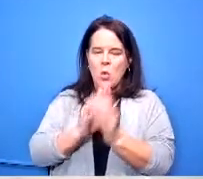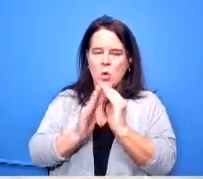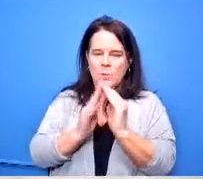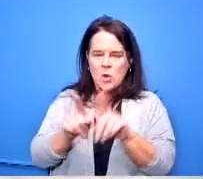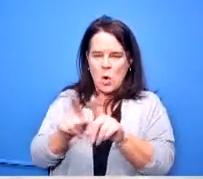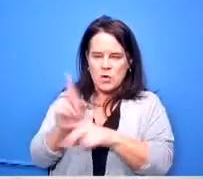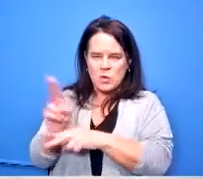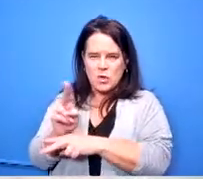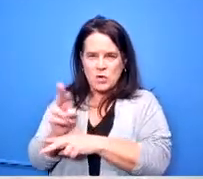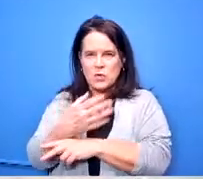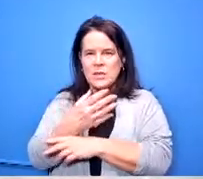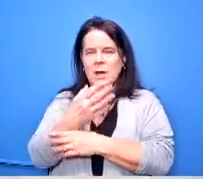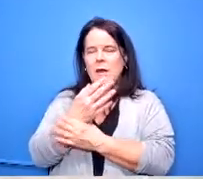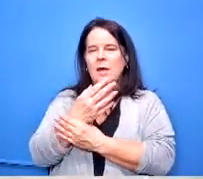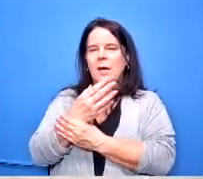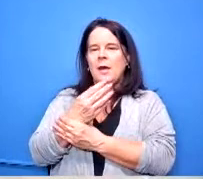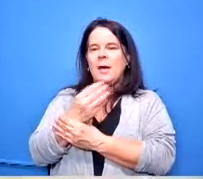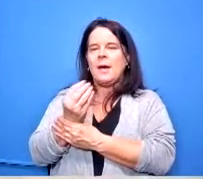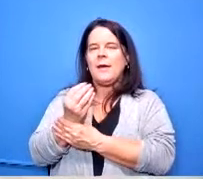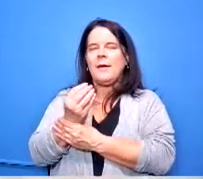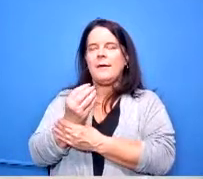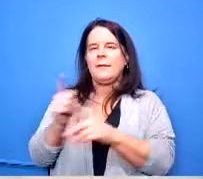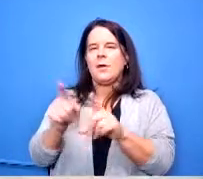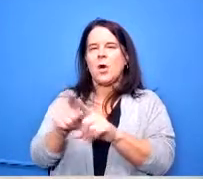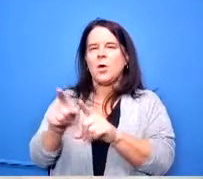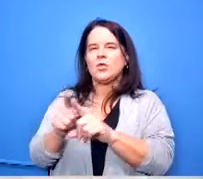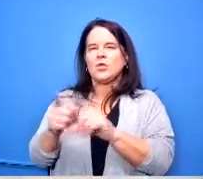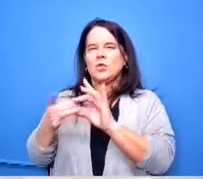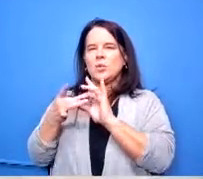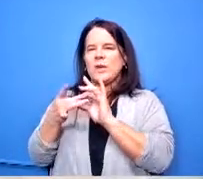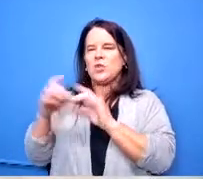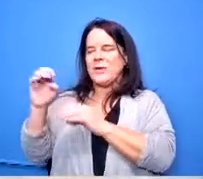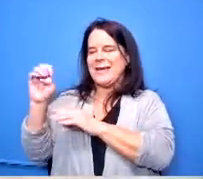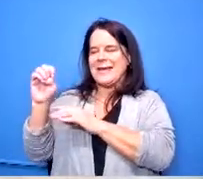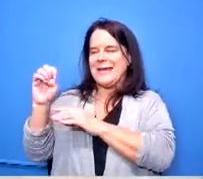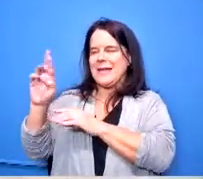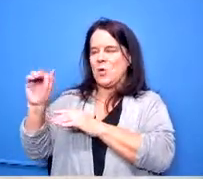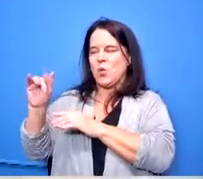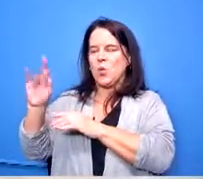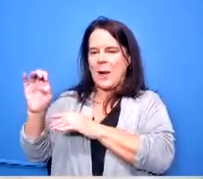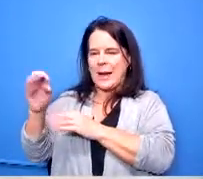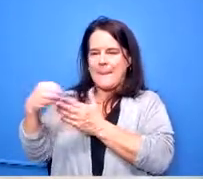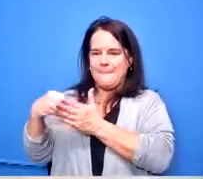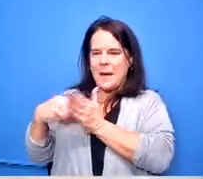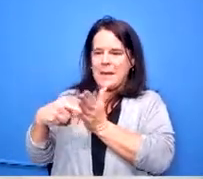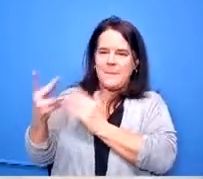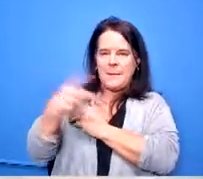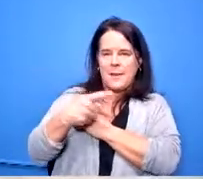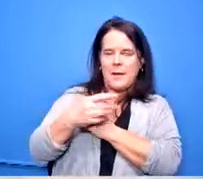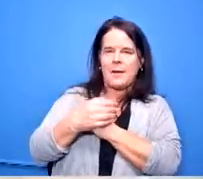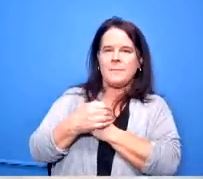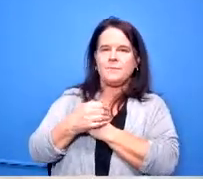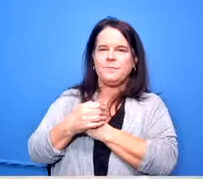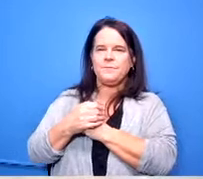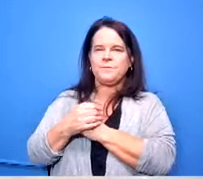it's also applicable to an e-rate reimbursement so this is that particular contract for our for our